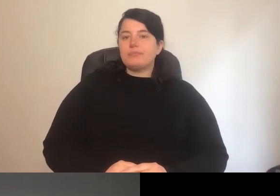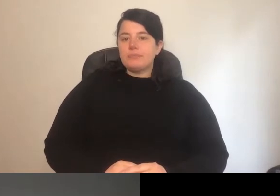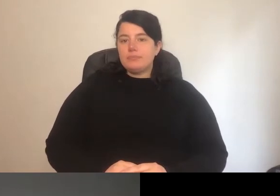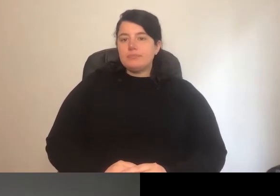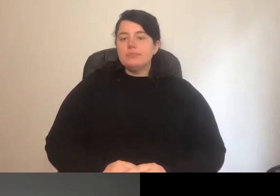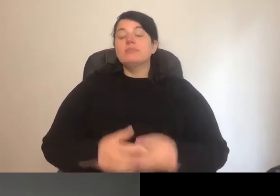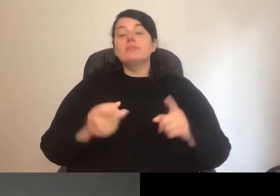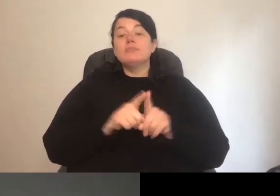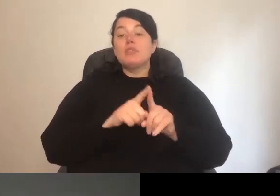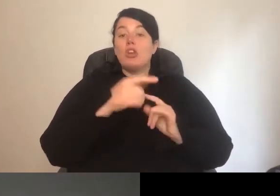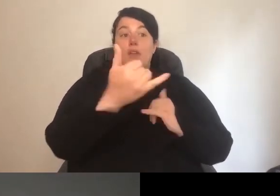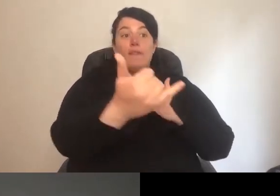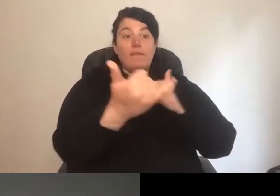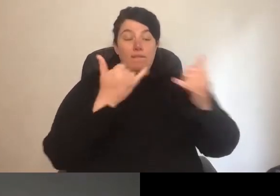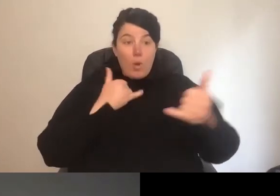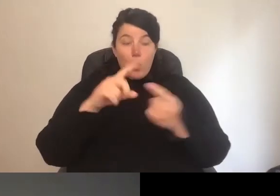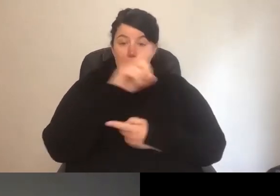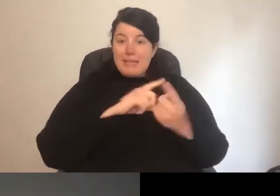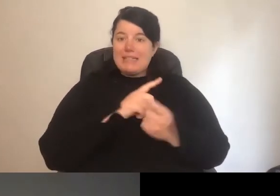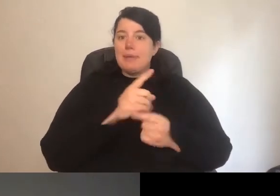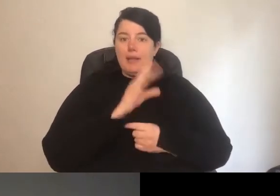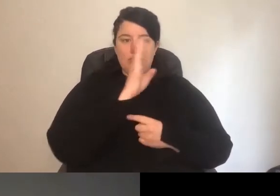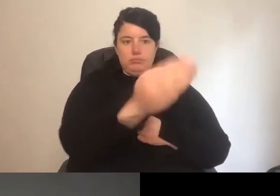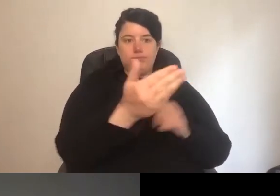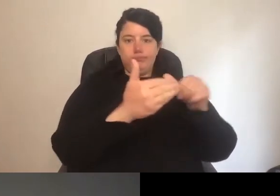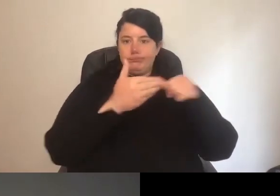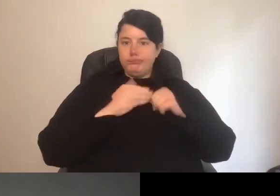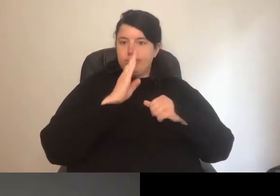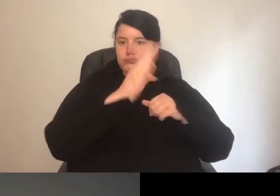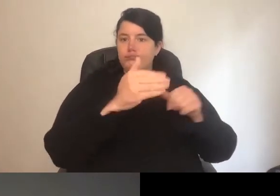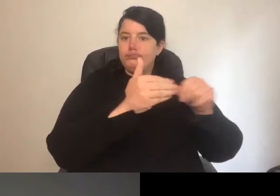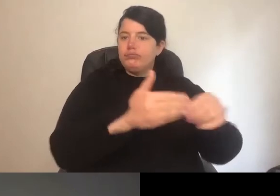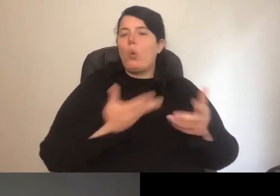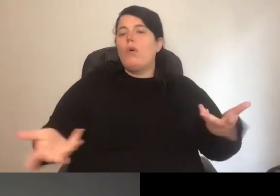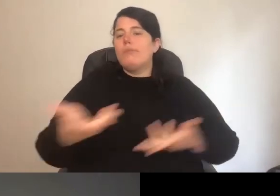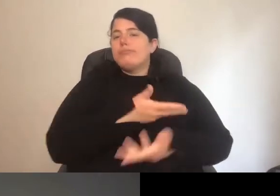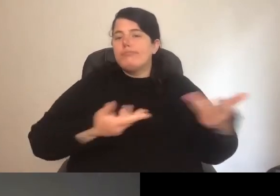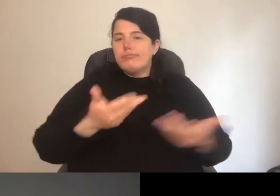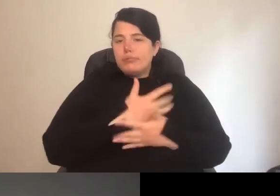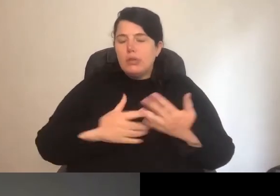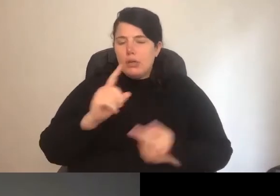dialoguing like phone meetings or phone calls, or water-cooler conversations. You have instant input.